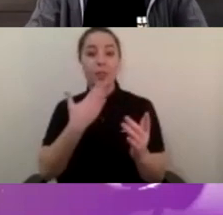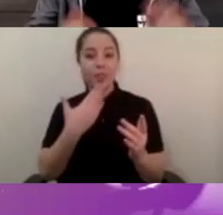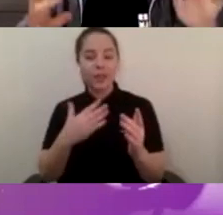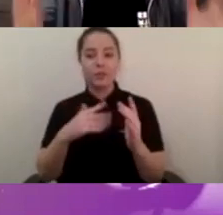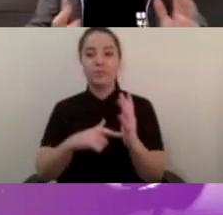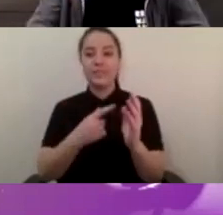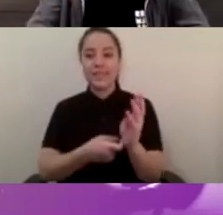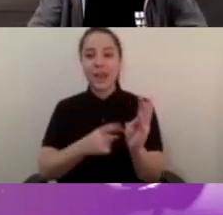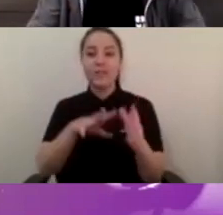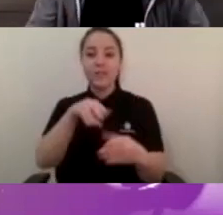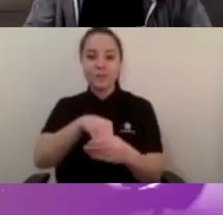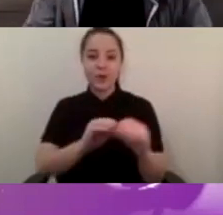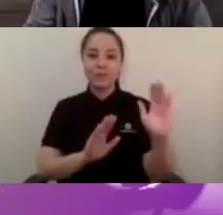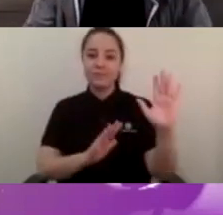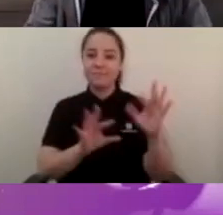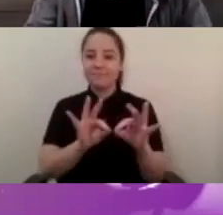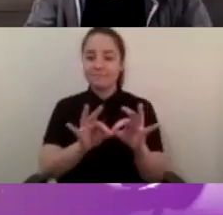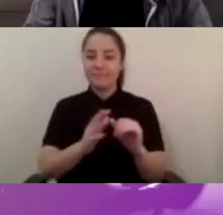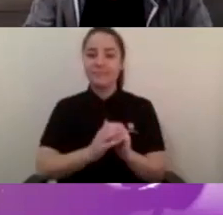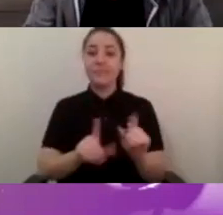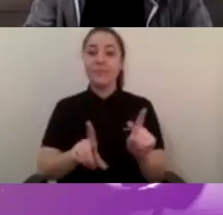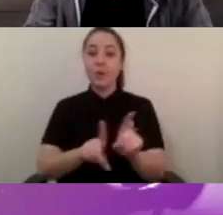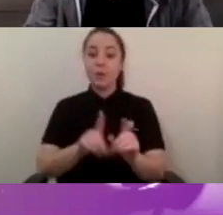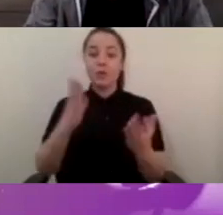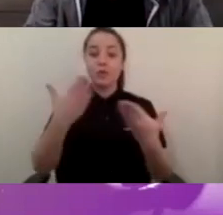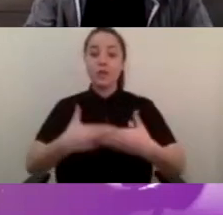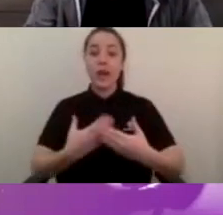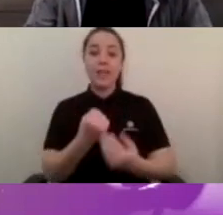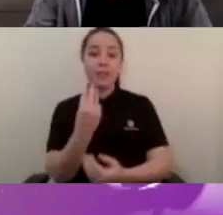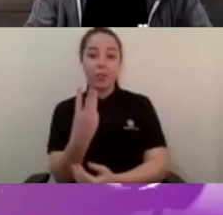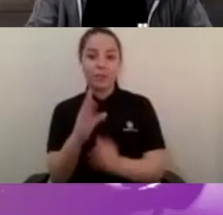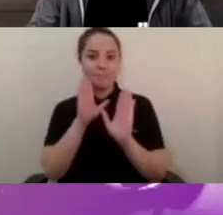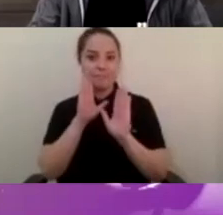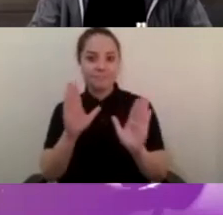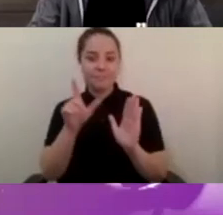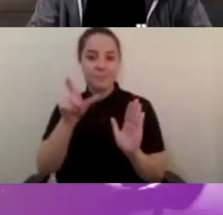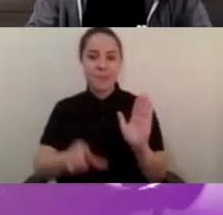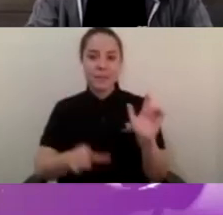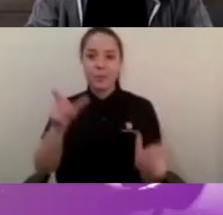Thanks for joining us Taryn as well and tonight we're joined by three incredible guests as well. I'd like to introduce Srin Madipalli